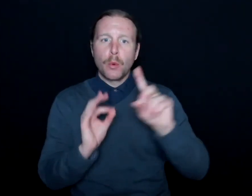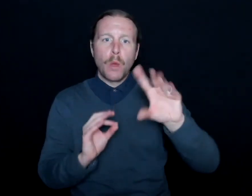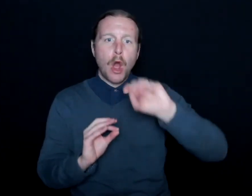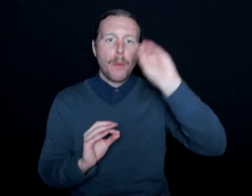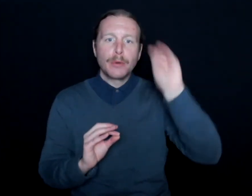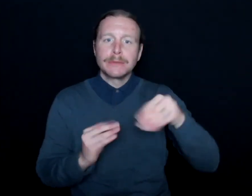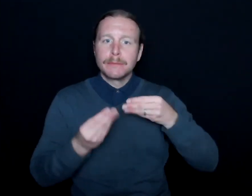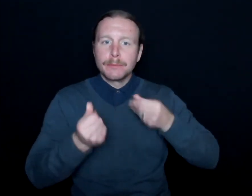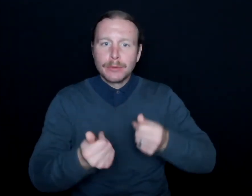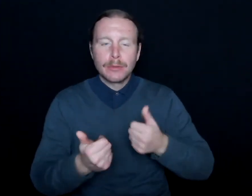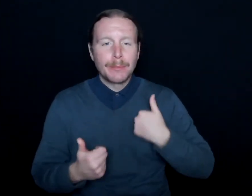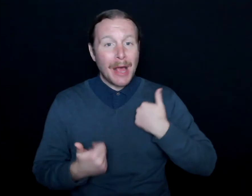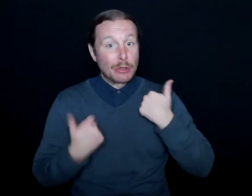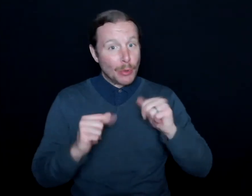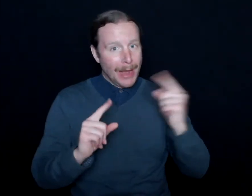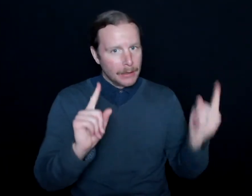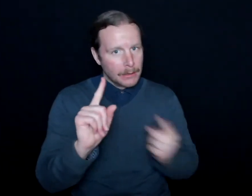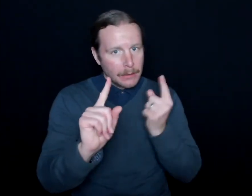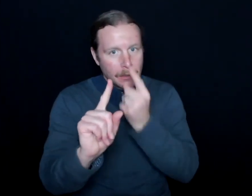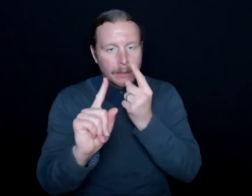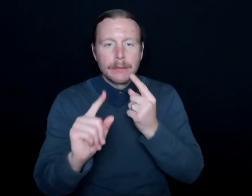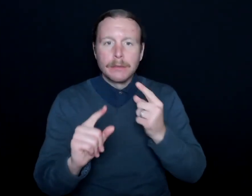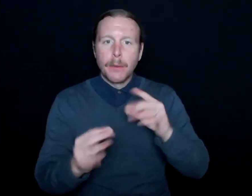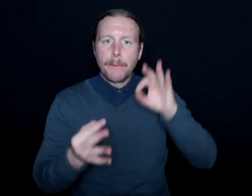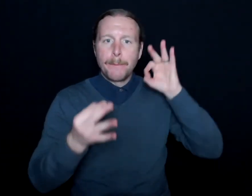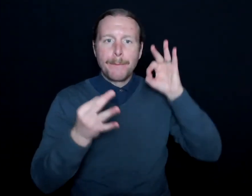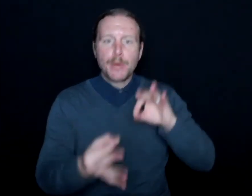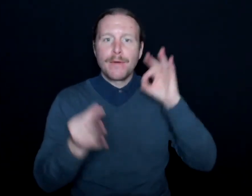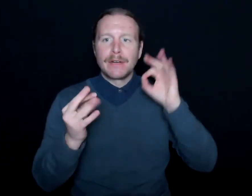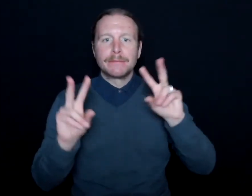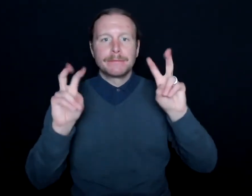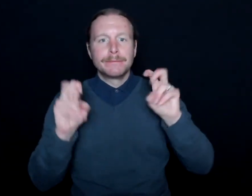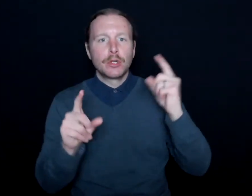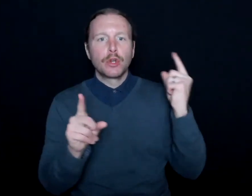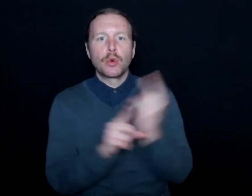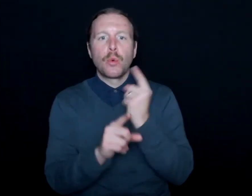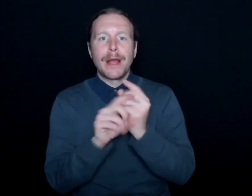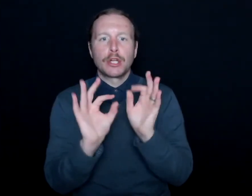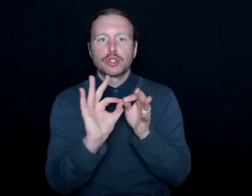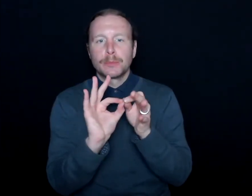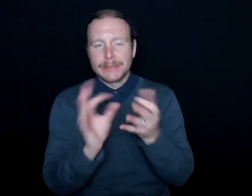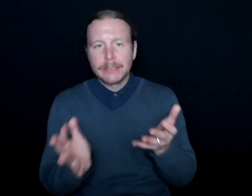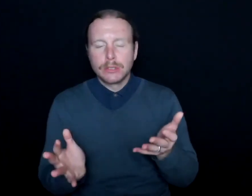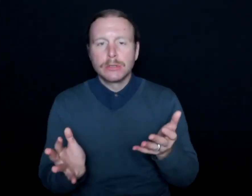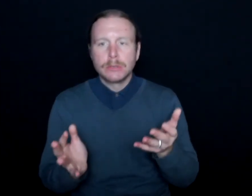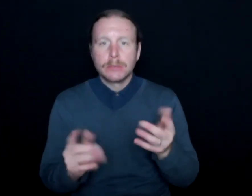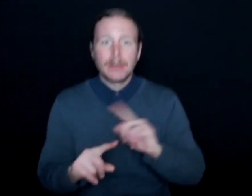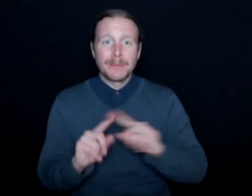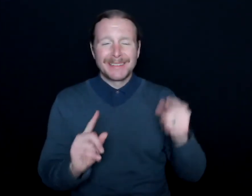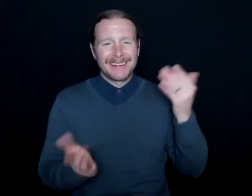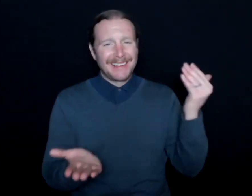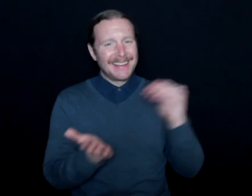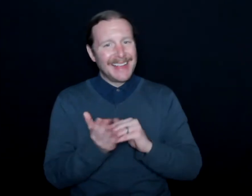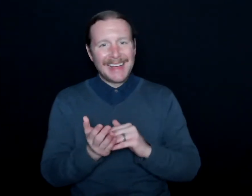but I'm always going to strive to try to get that correct interpretation, if you will. But it really is staying connected